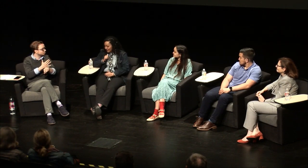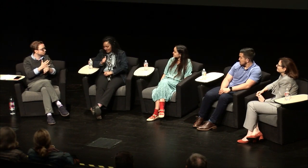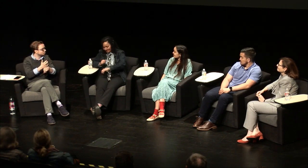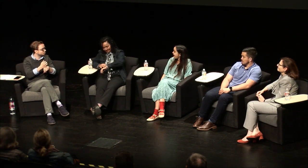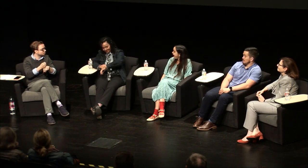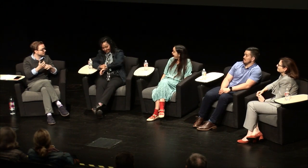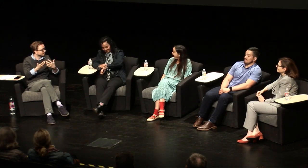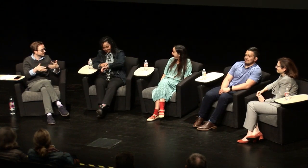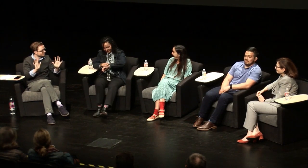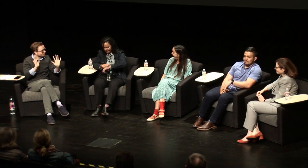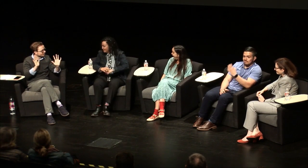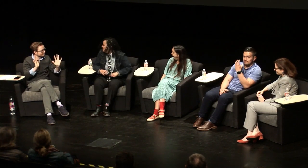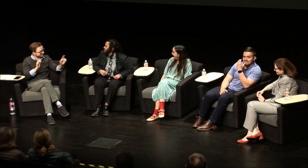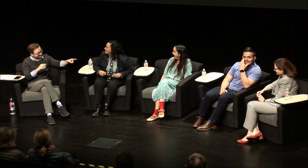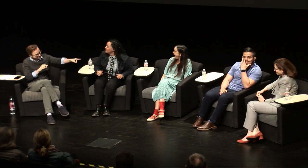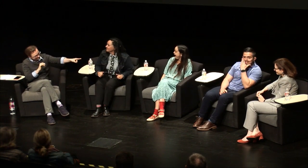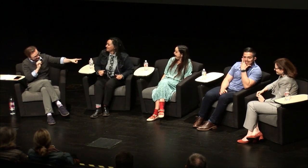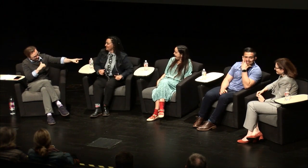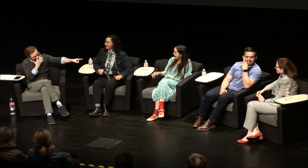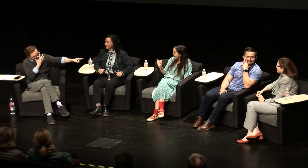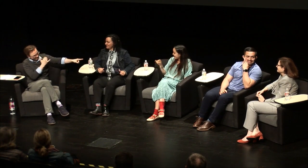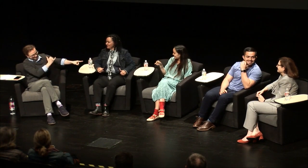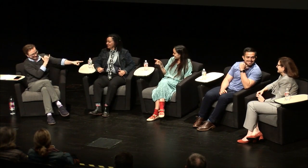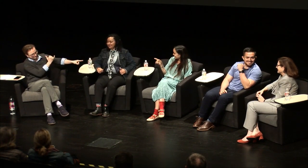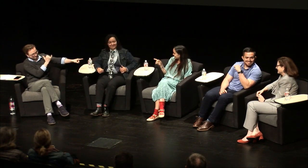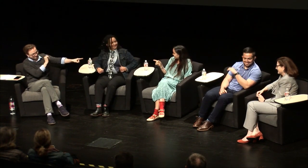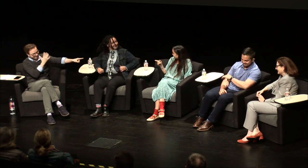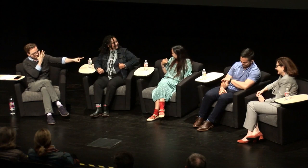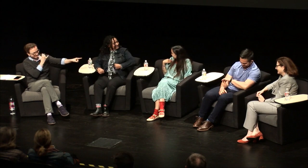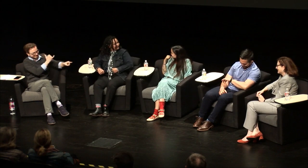hate to say this, but it looks like we're we've run out of time yet that face that